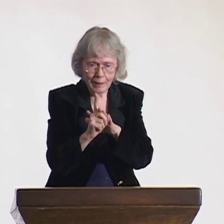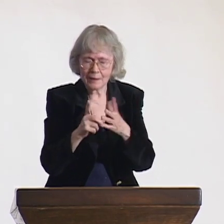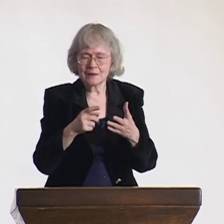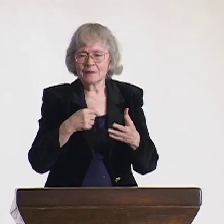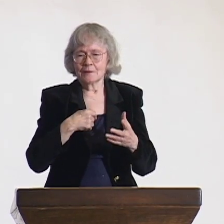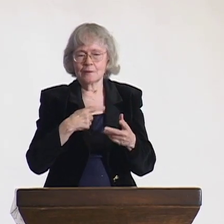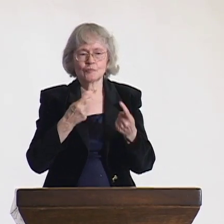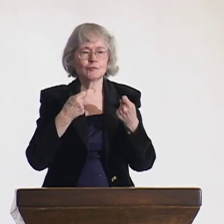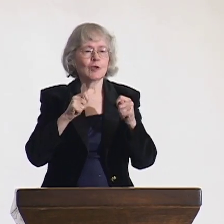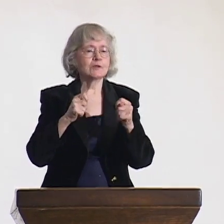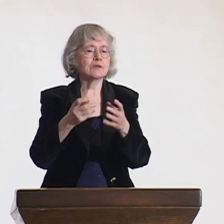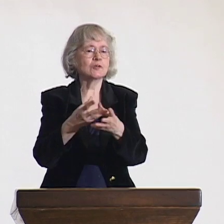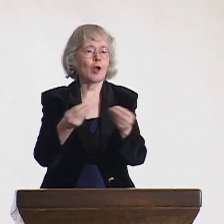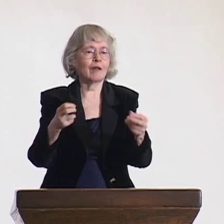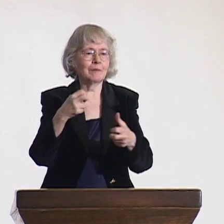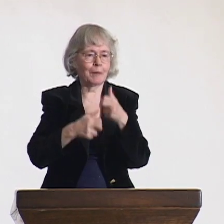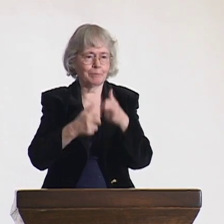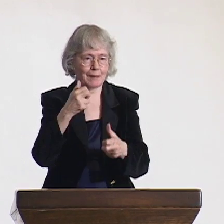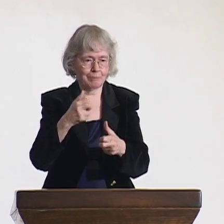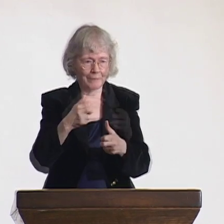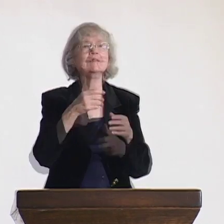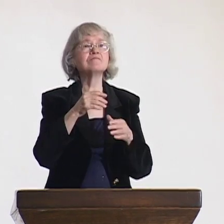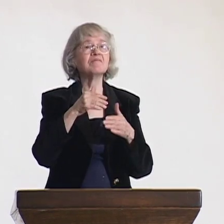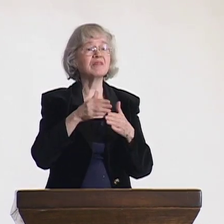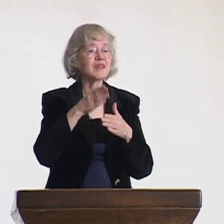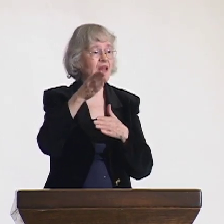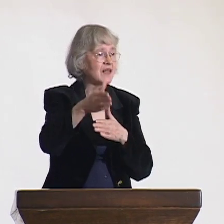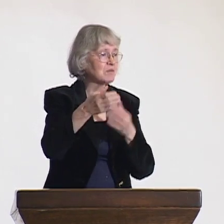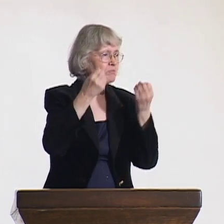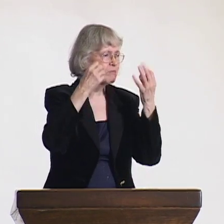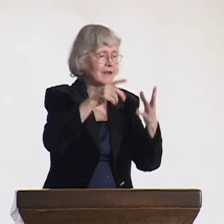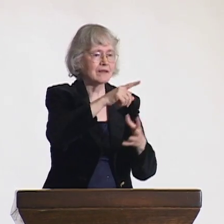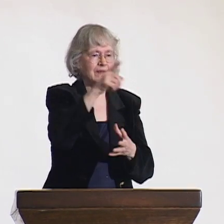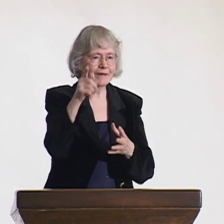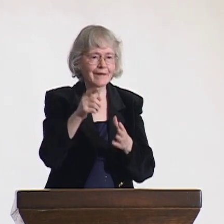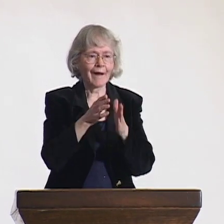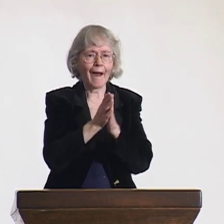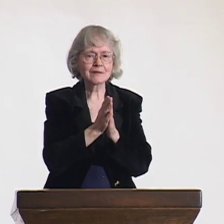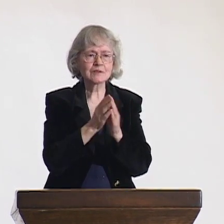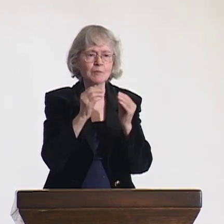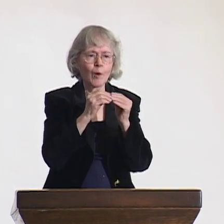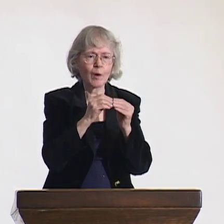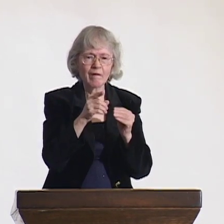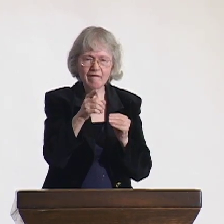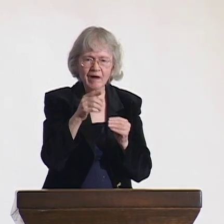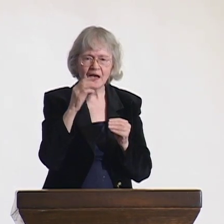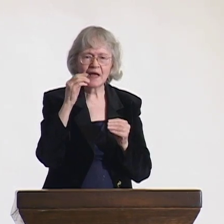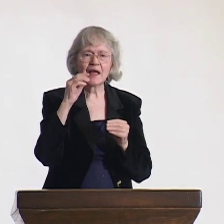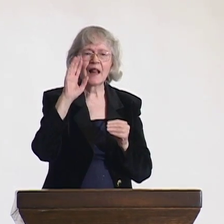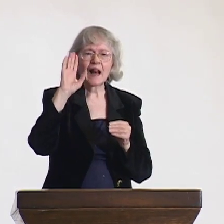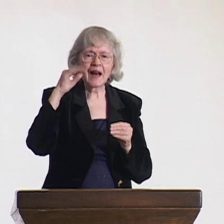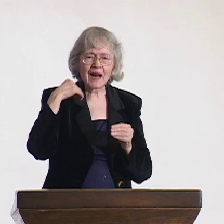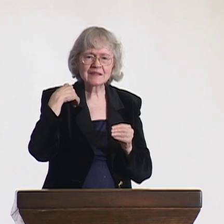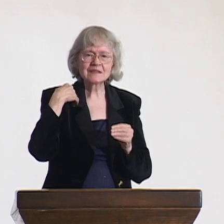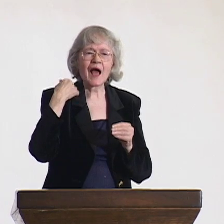and help on behalf of these groups. My work grew and grew. I joined my groups,